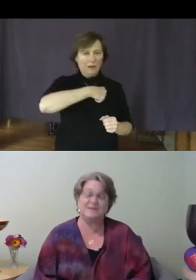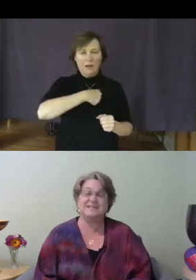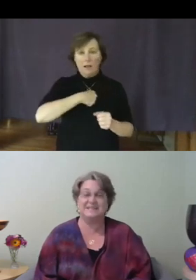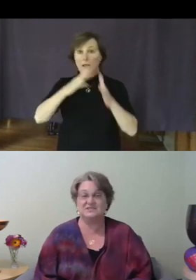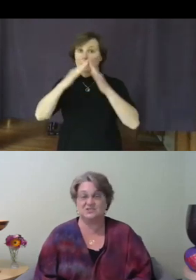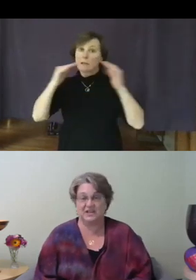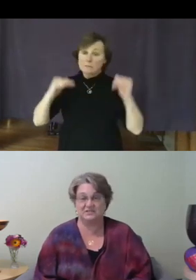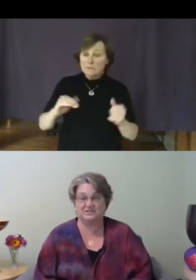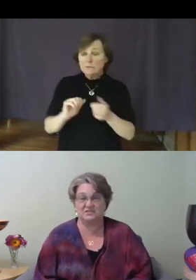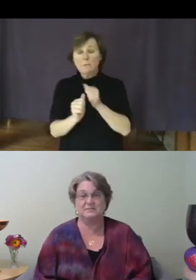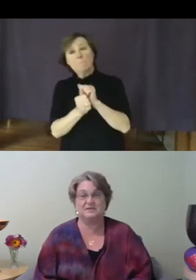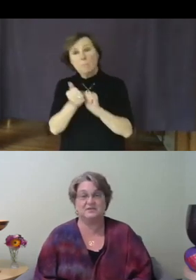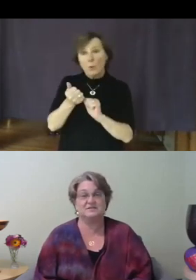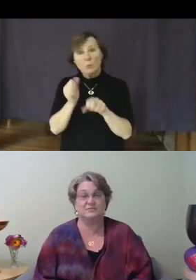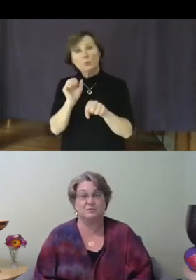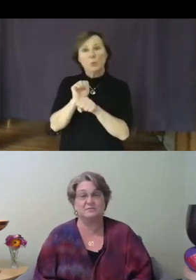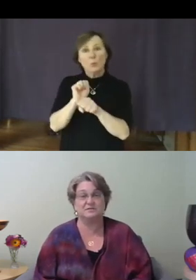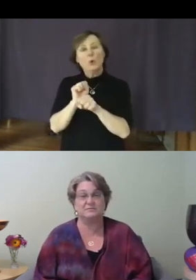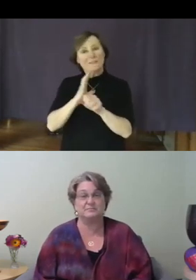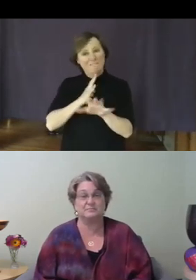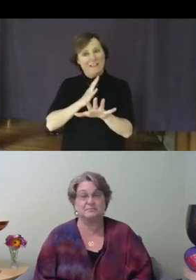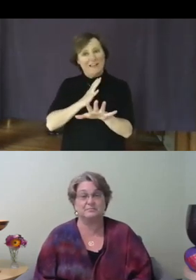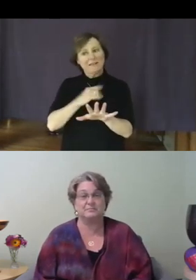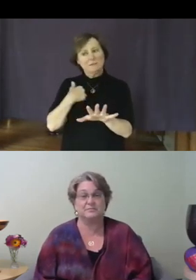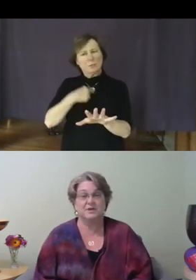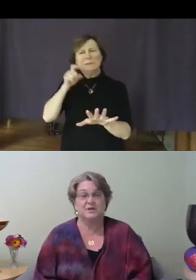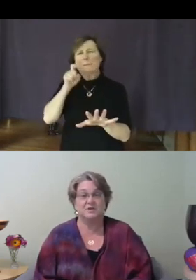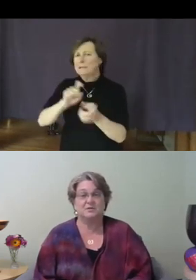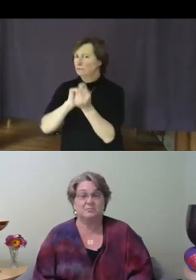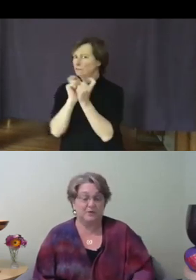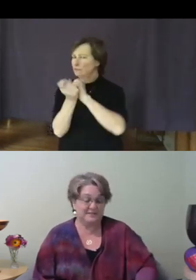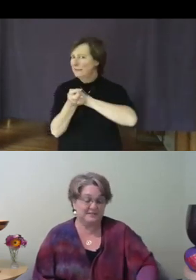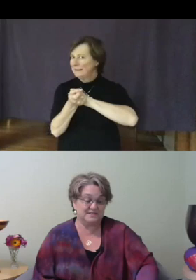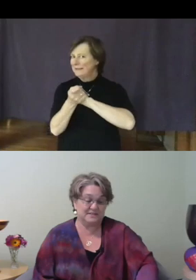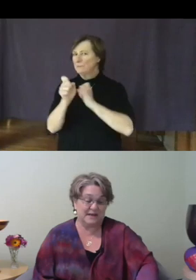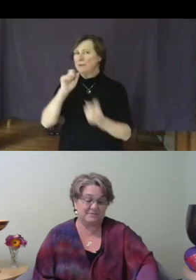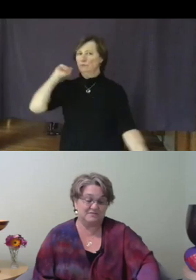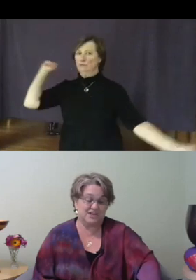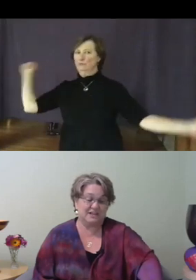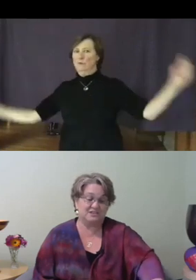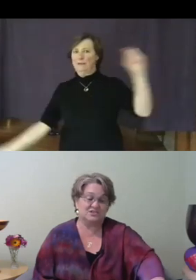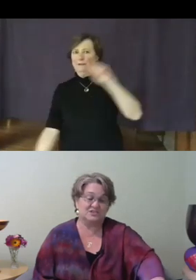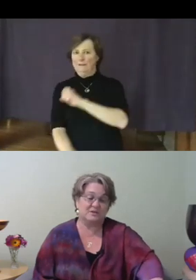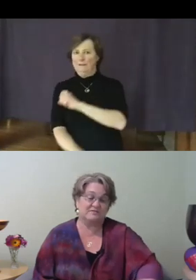need to change and be transformed. Present adaptive challenges we face